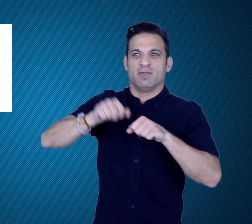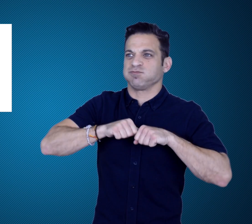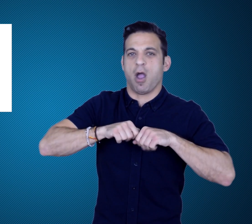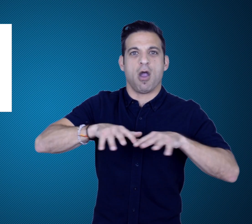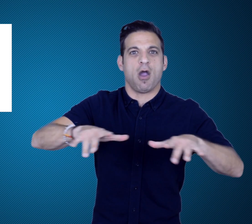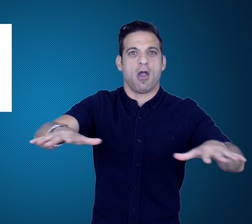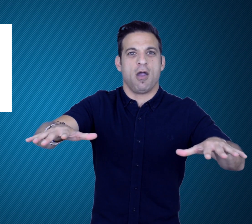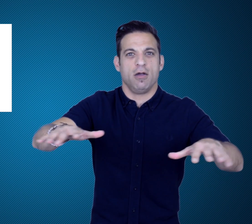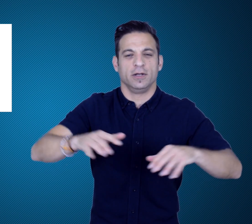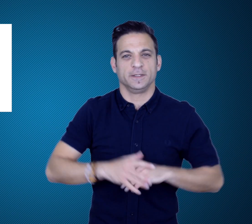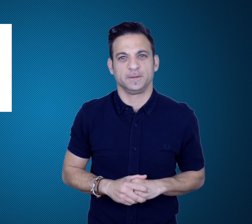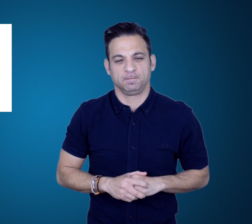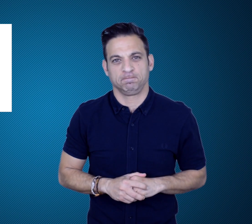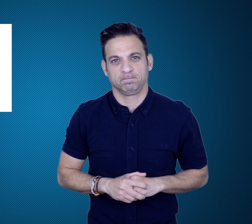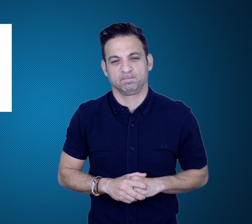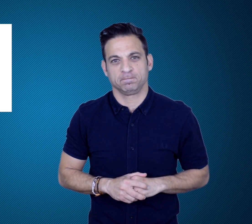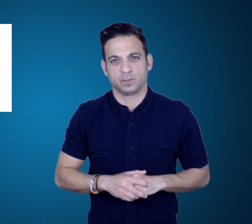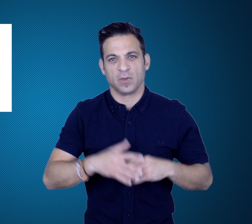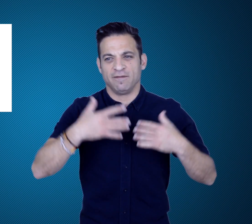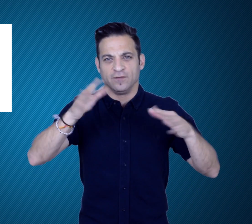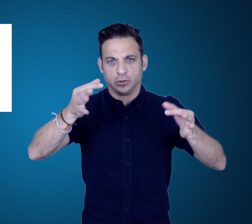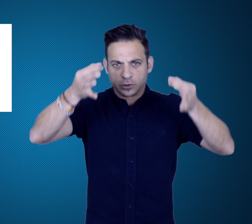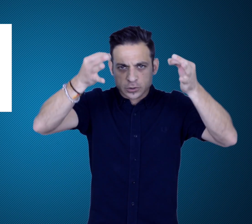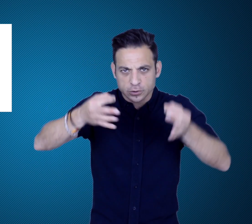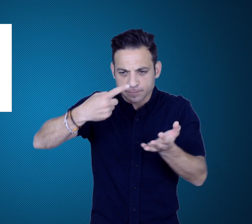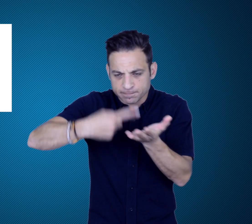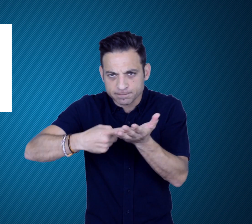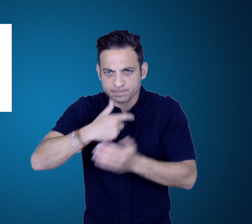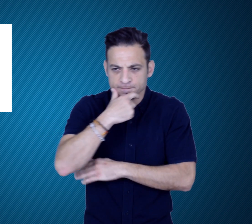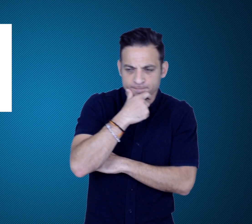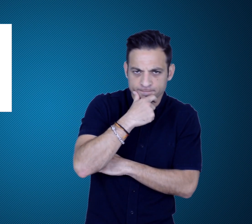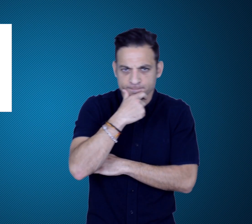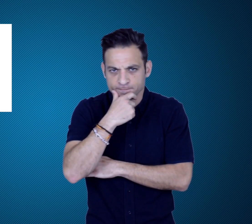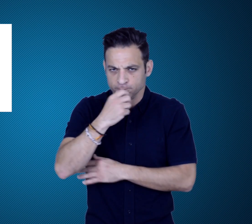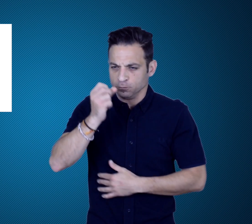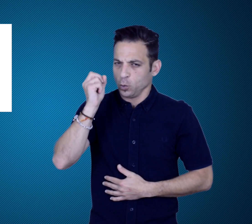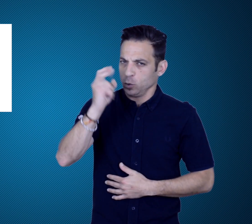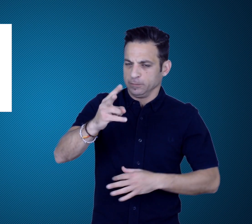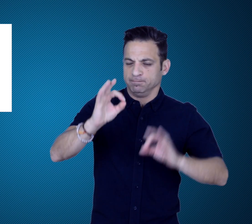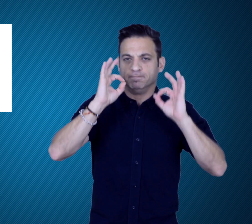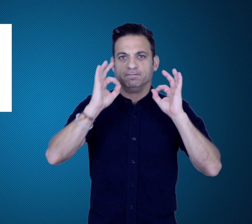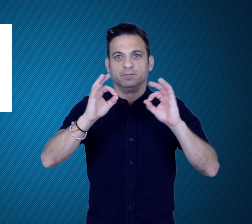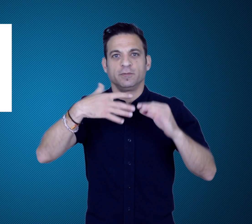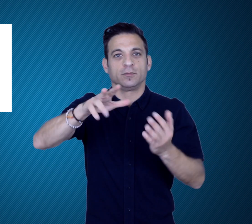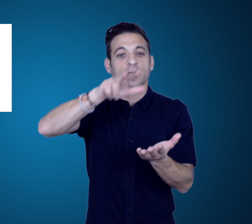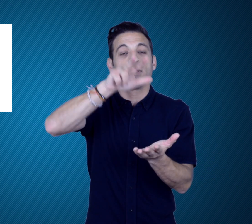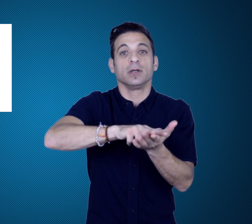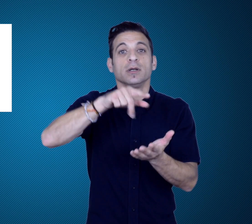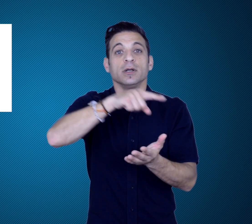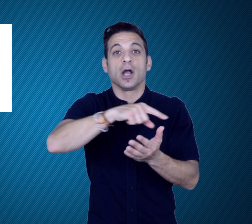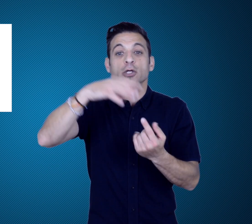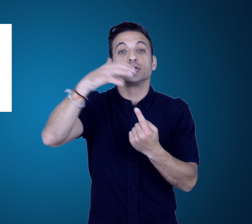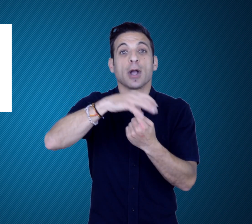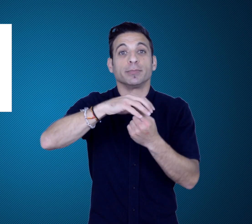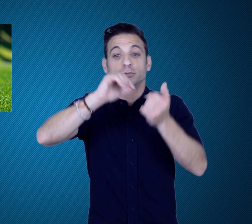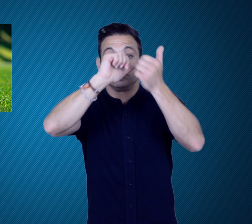Championships due to the coronavirus pandemic. It has been decided